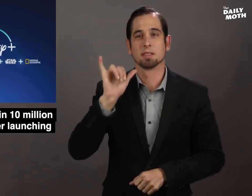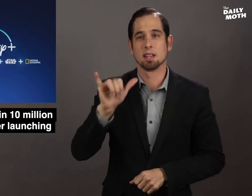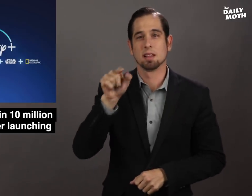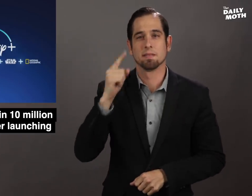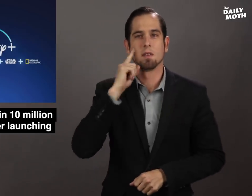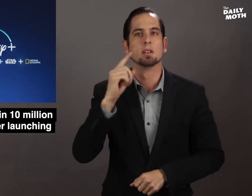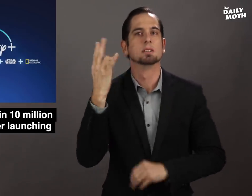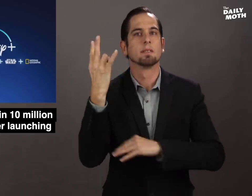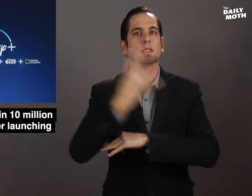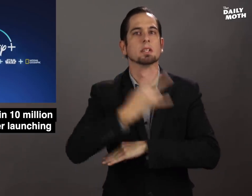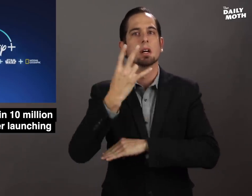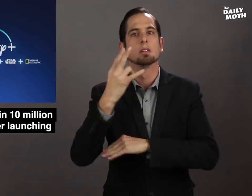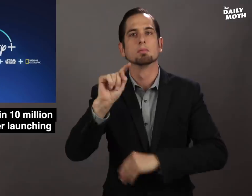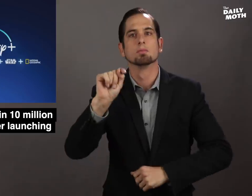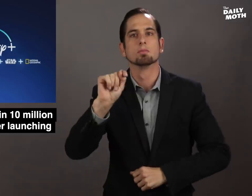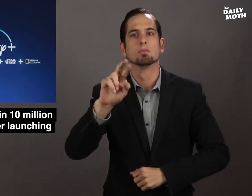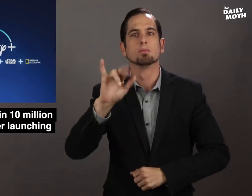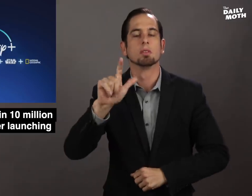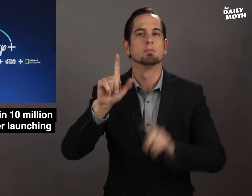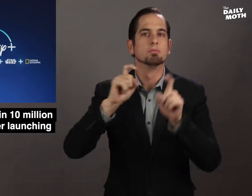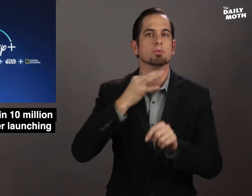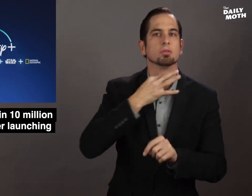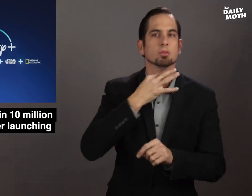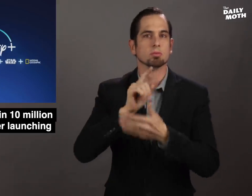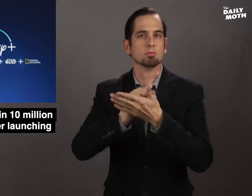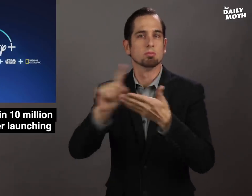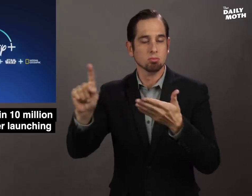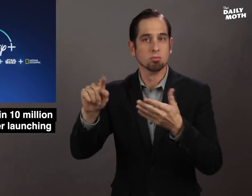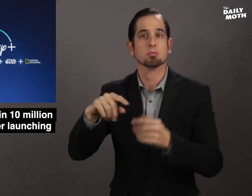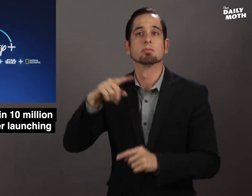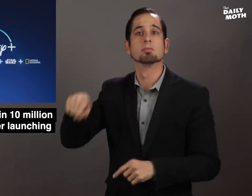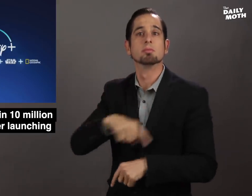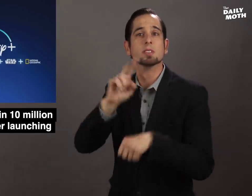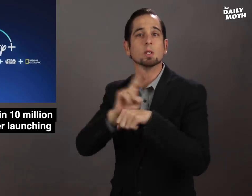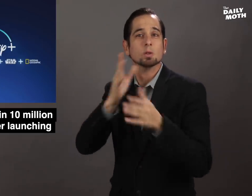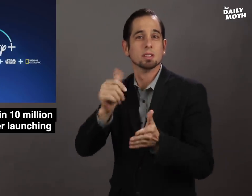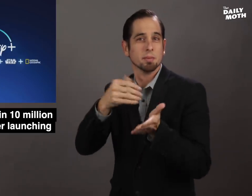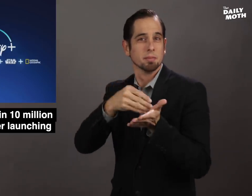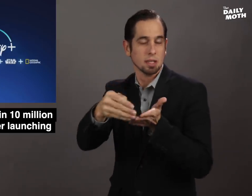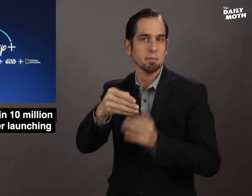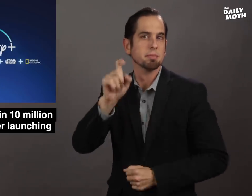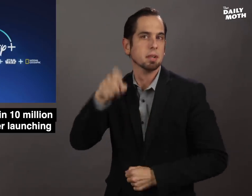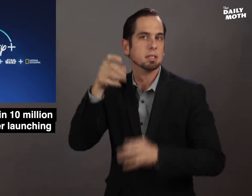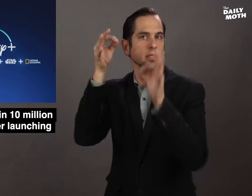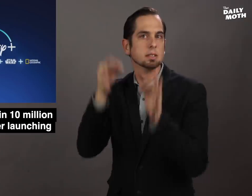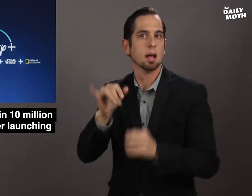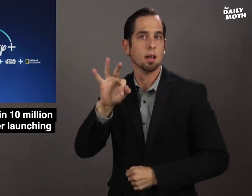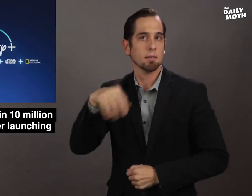This is for a seven-day trial and users will have to decide if